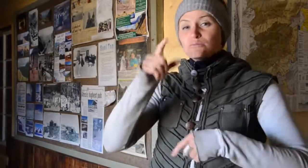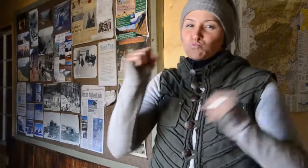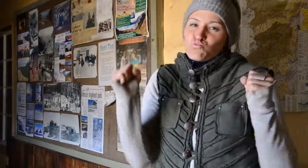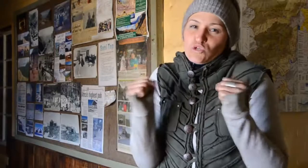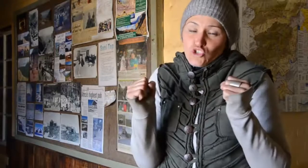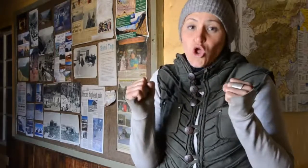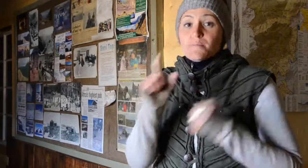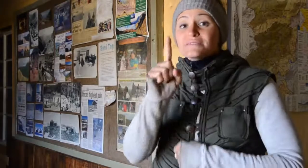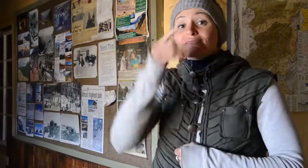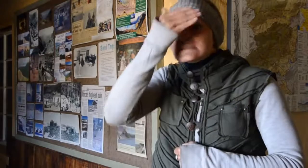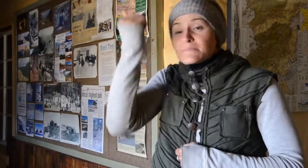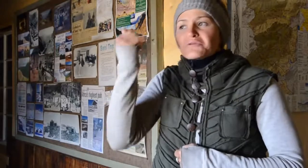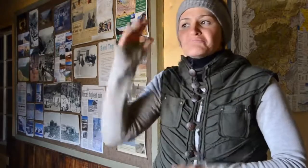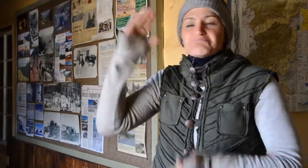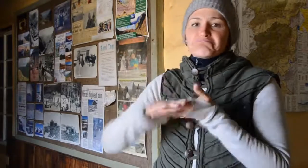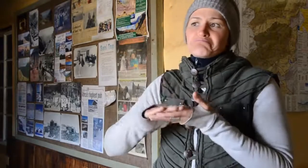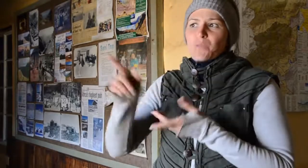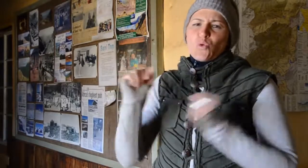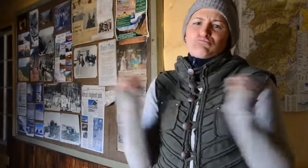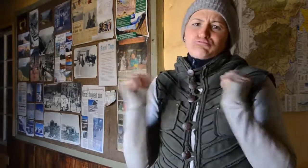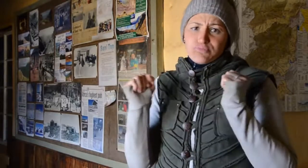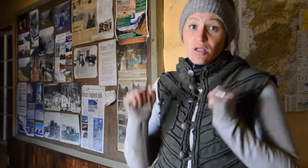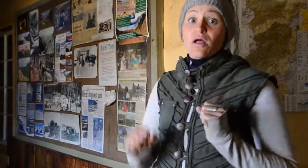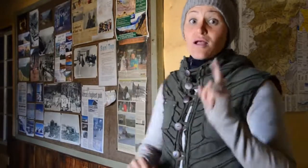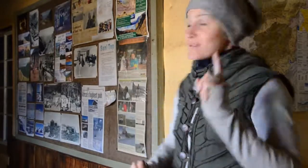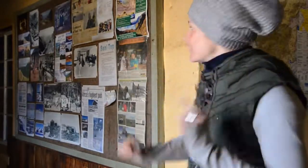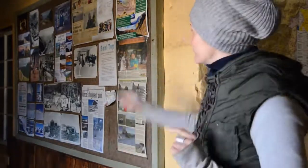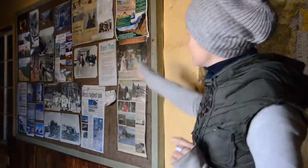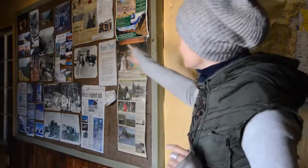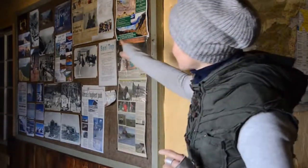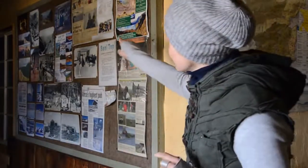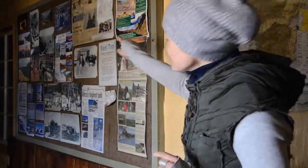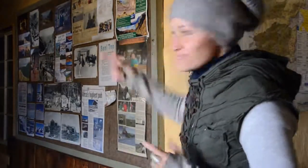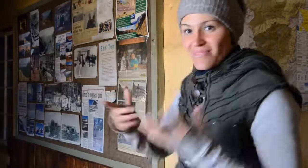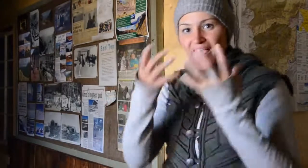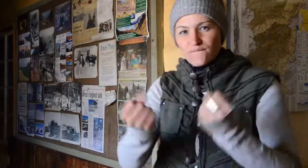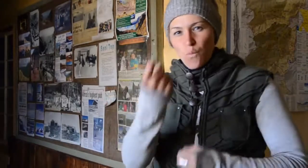here when the snow is deep. In the summer, it is cold.